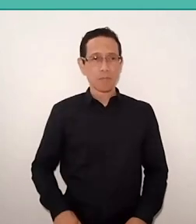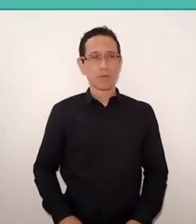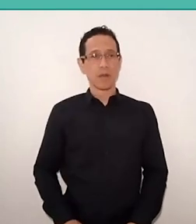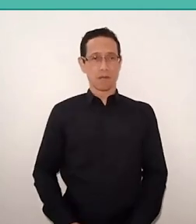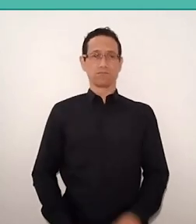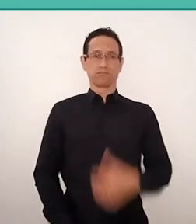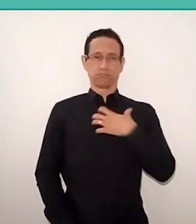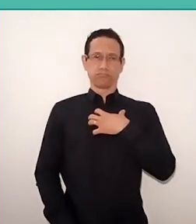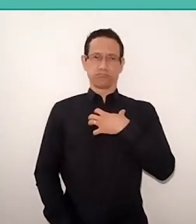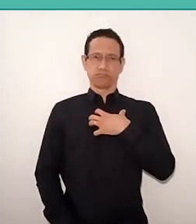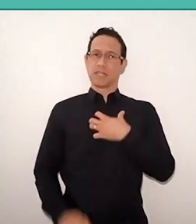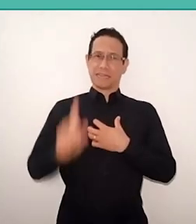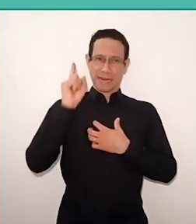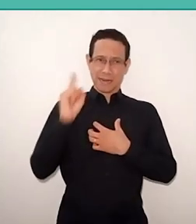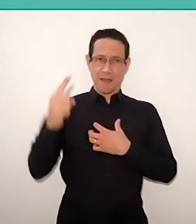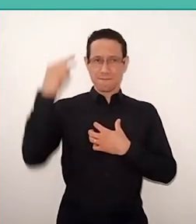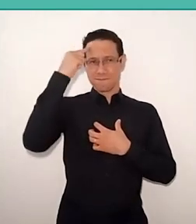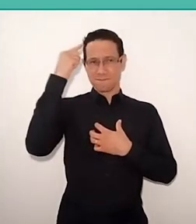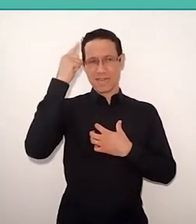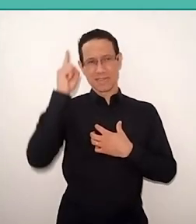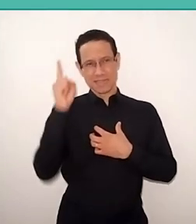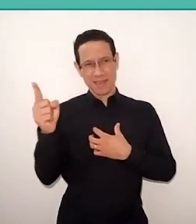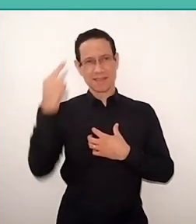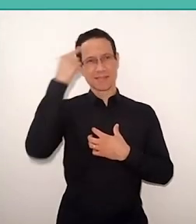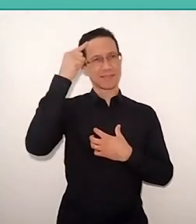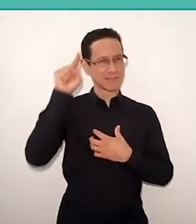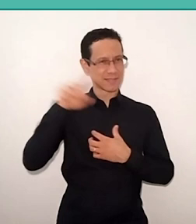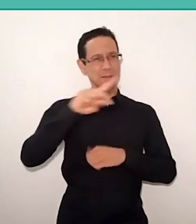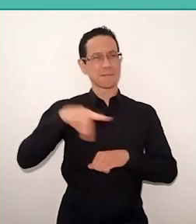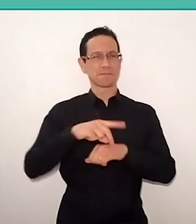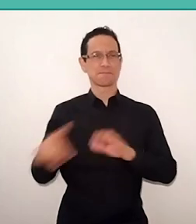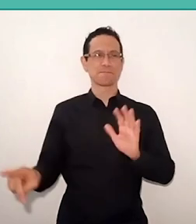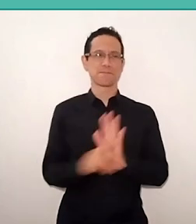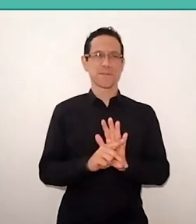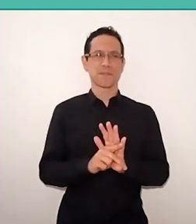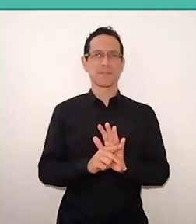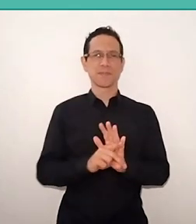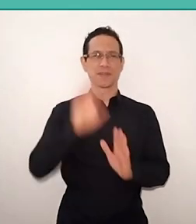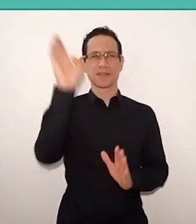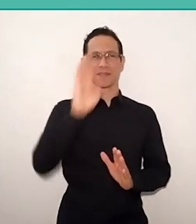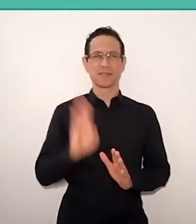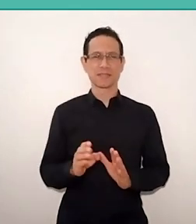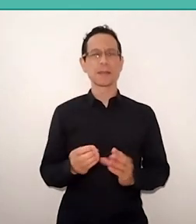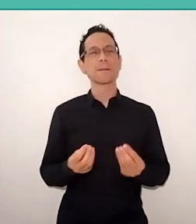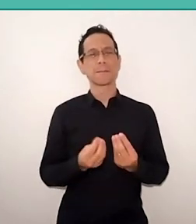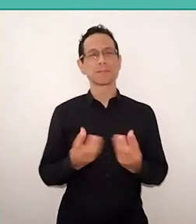how important was keep your roots, so that there was no cultural invasion and that he could, in fact,